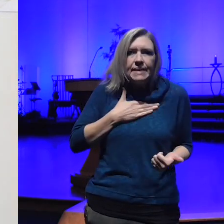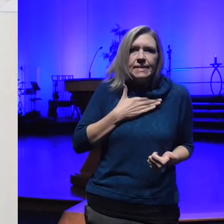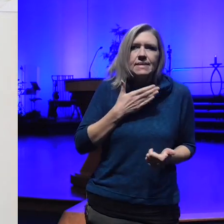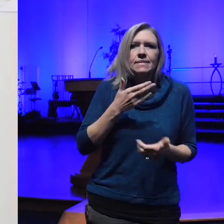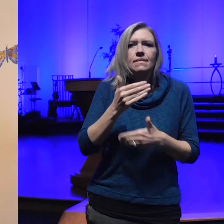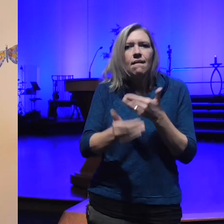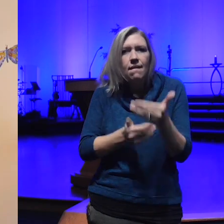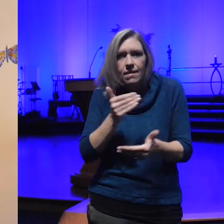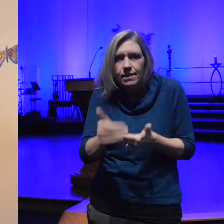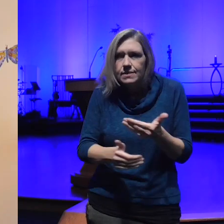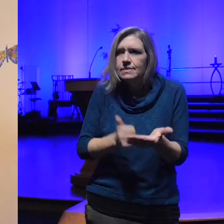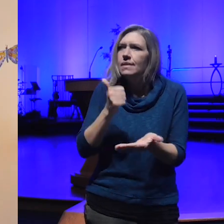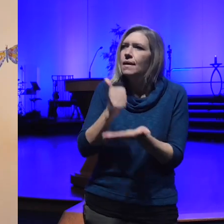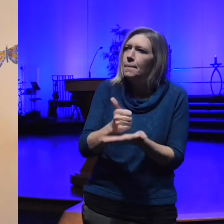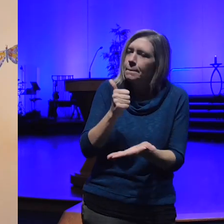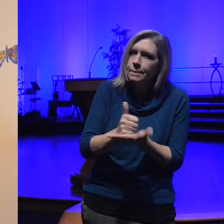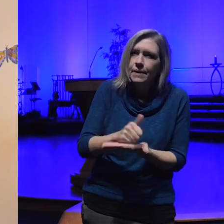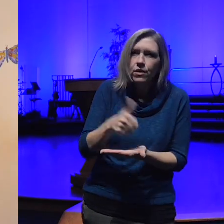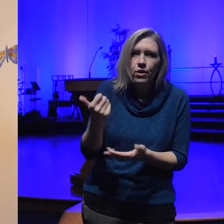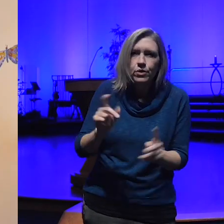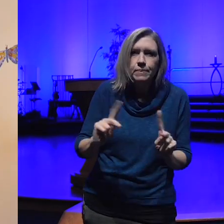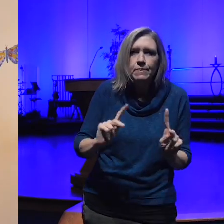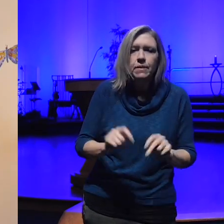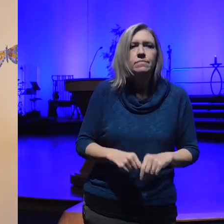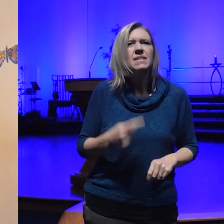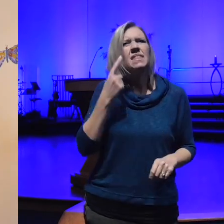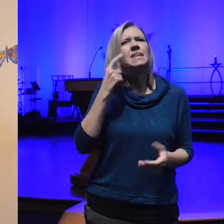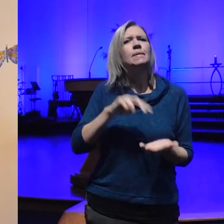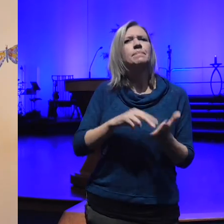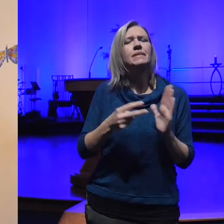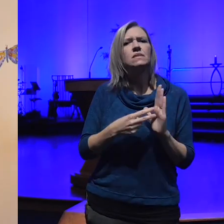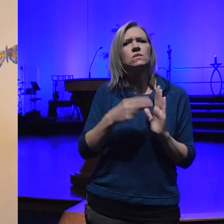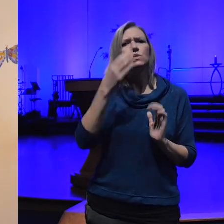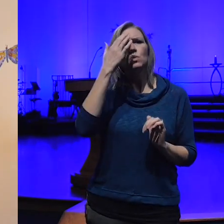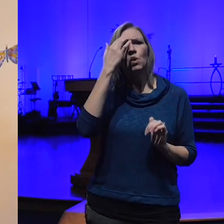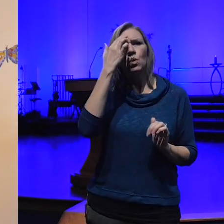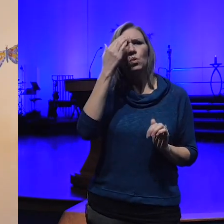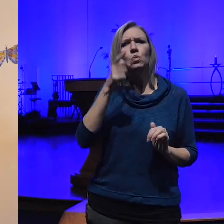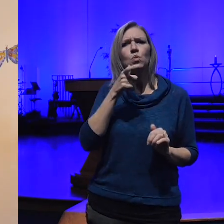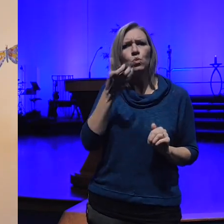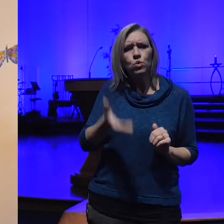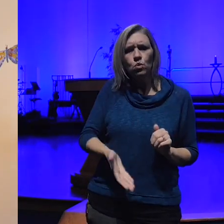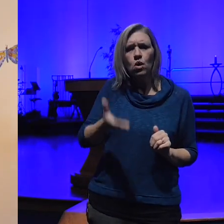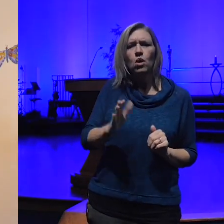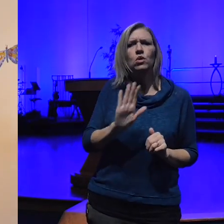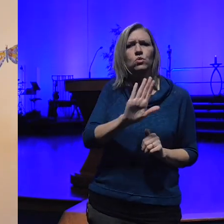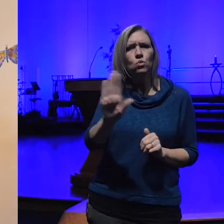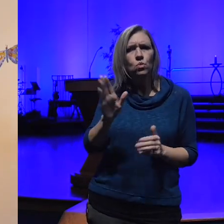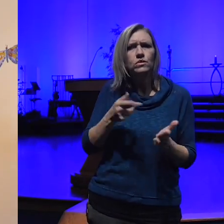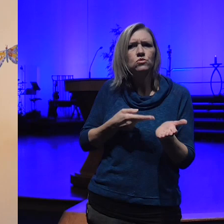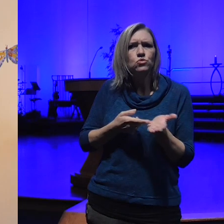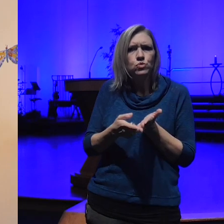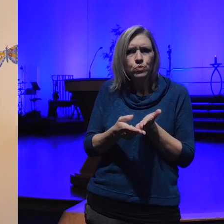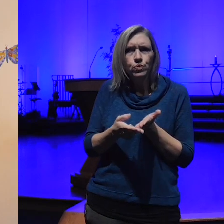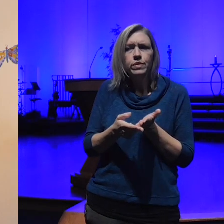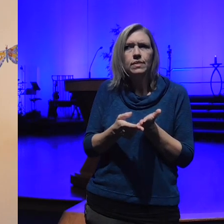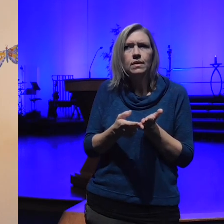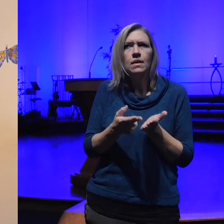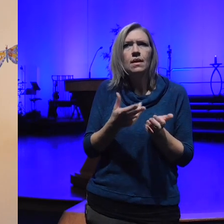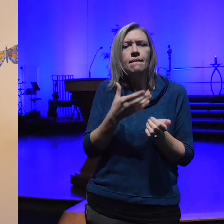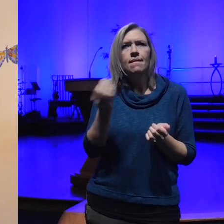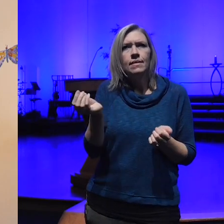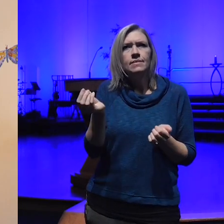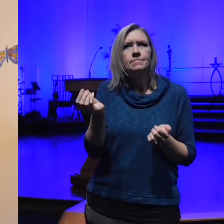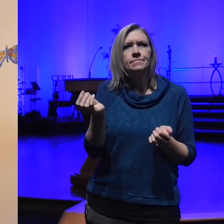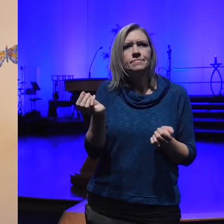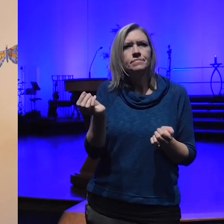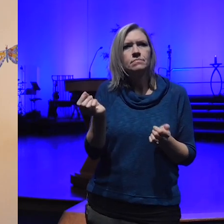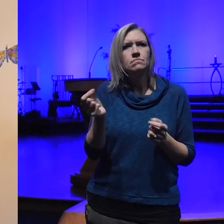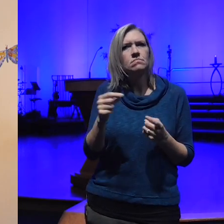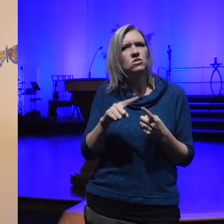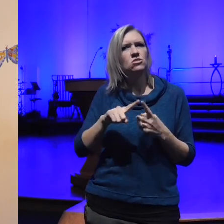people I think it means to know who you are and your truth and to just come from that point in